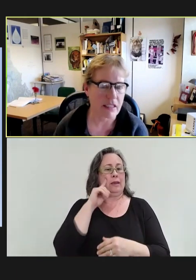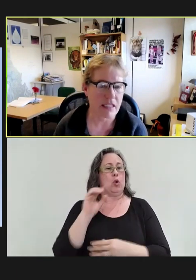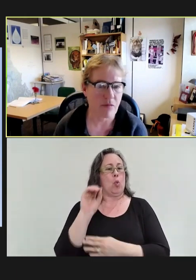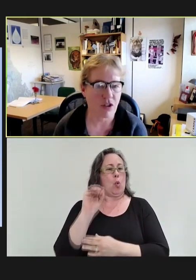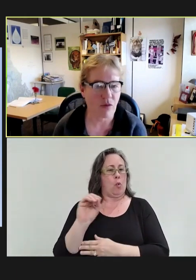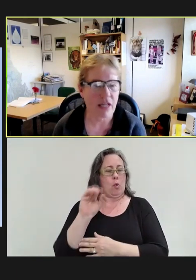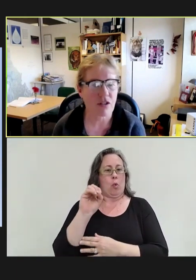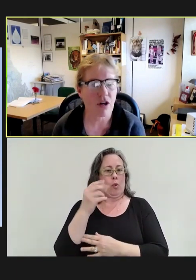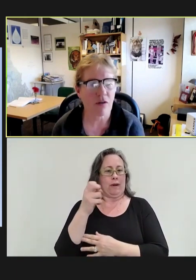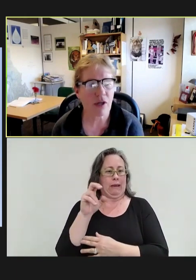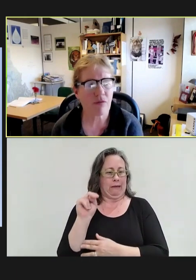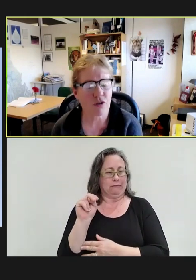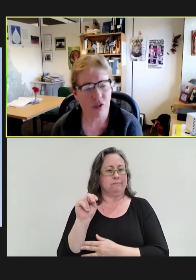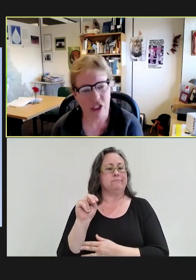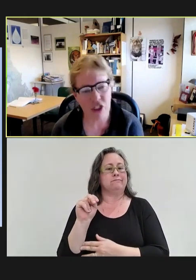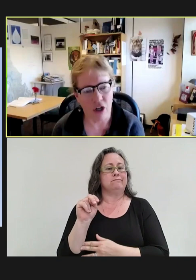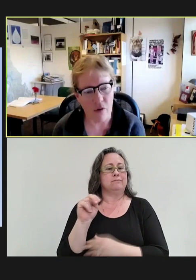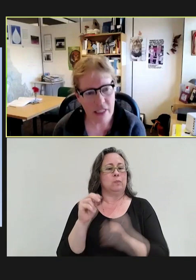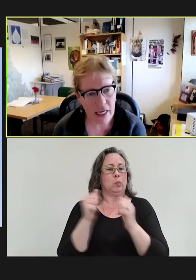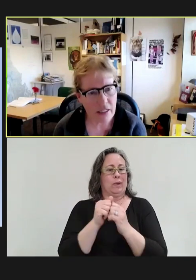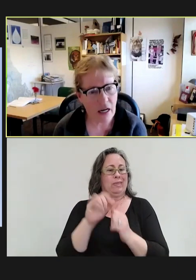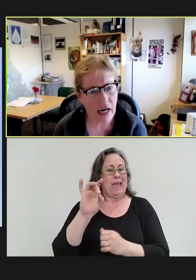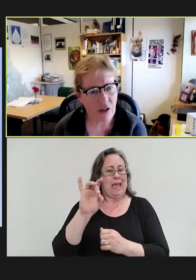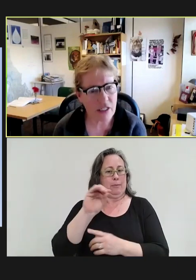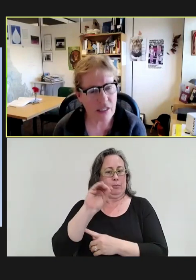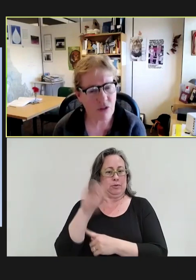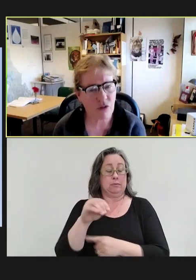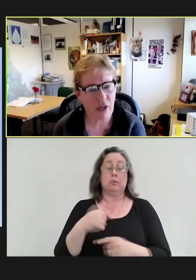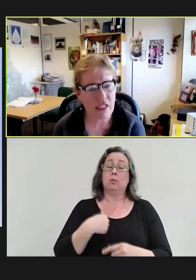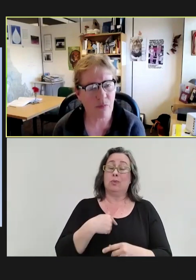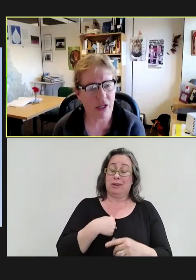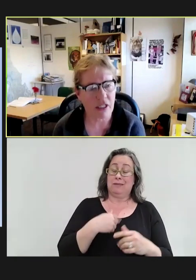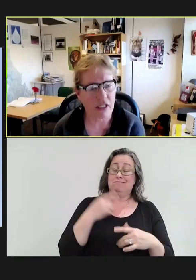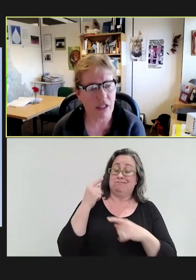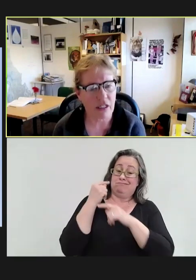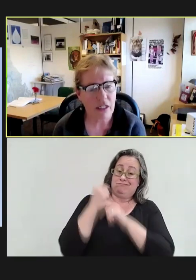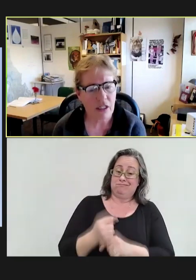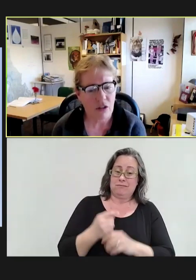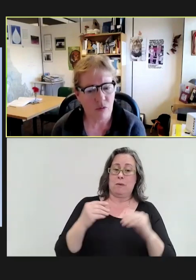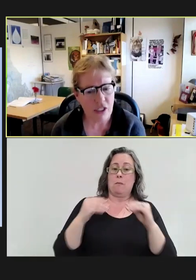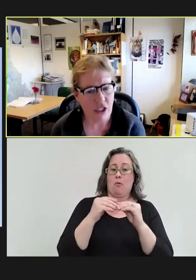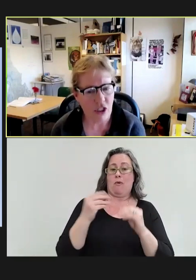exemption rates. And we've traditionally always had higher exemption rates. But in recent years,